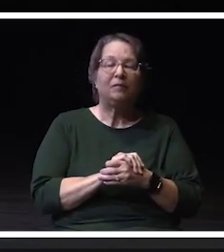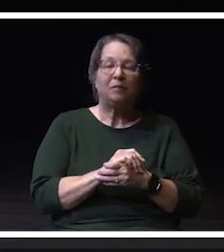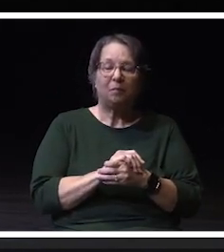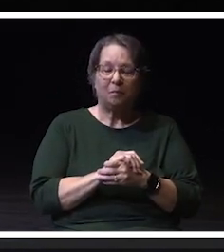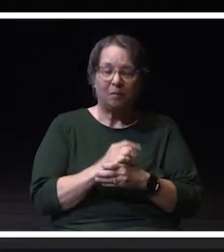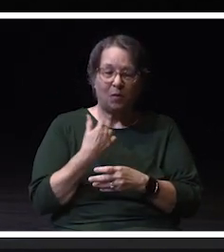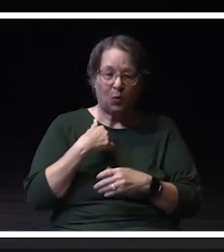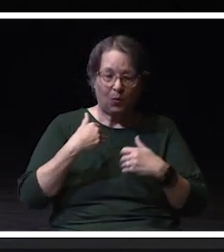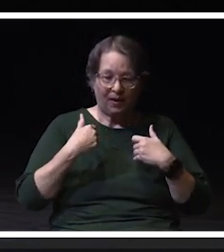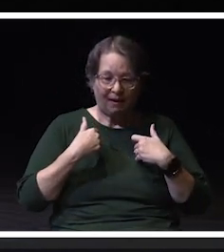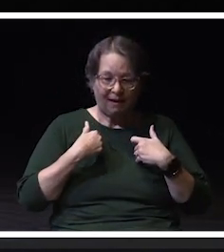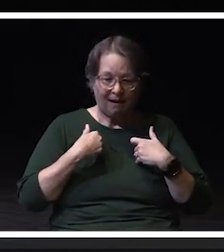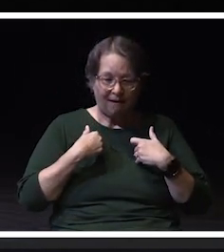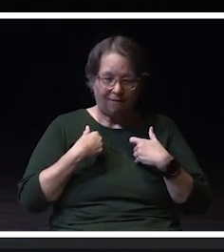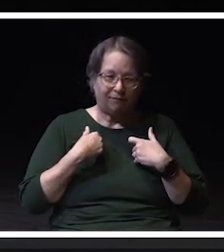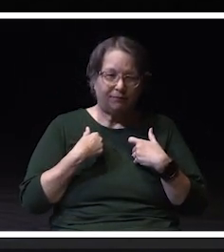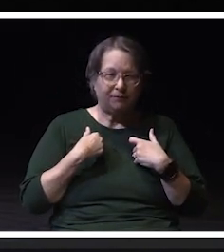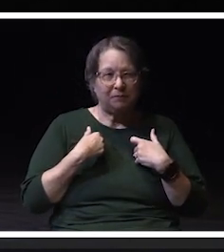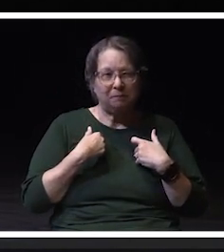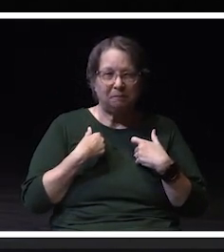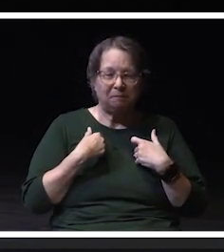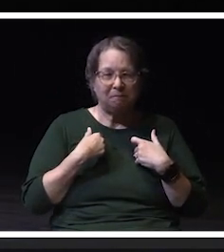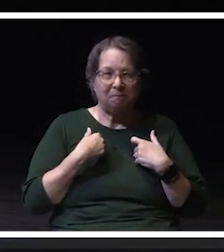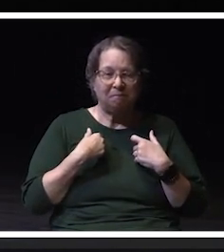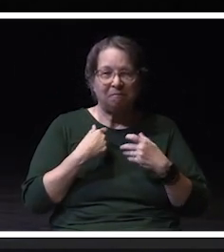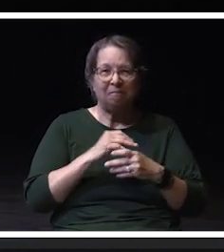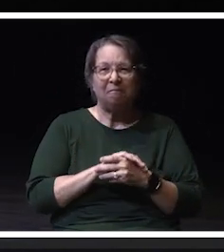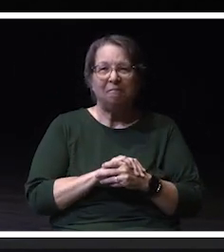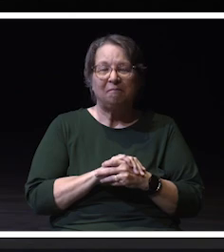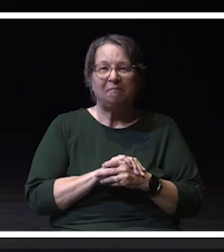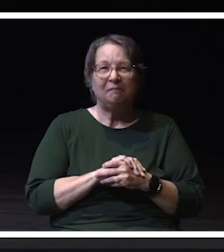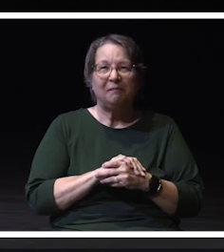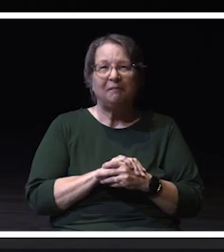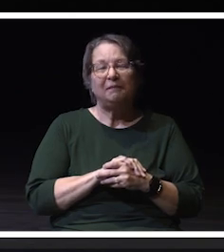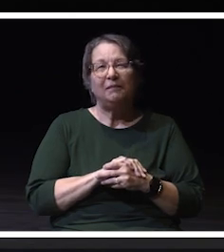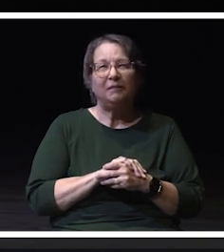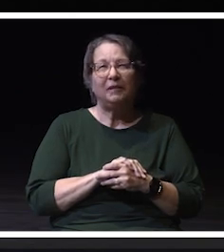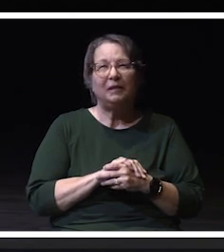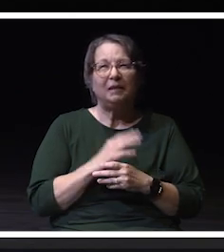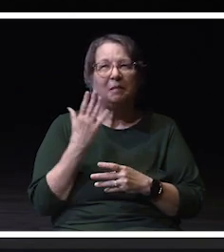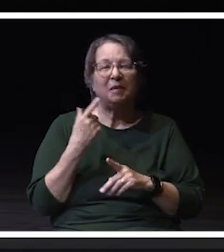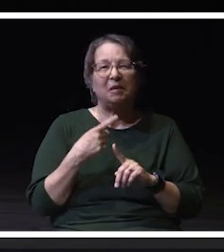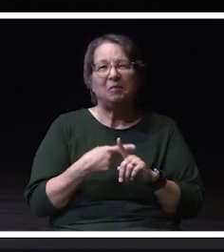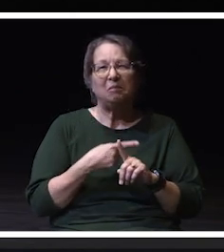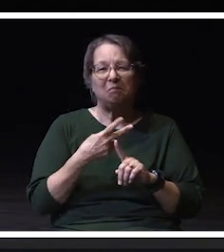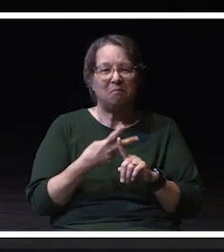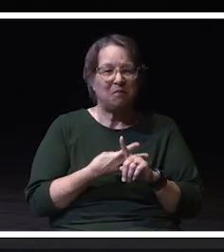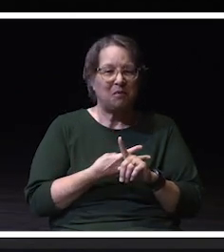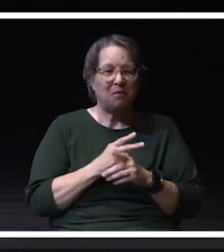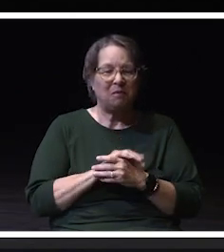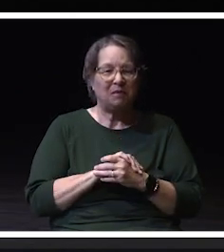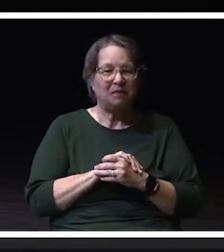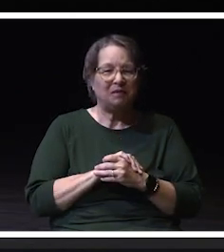in the last couple of months, over years